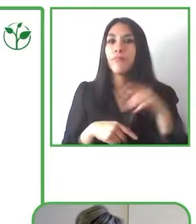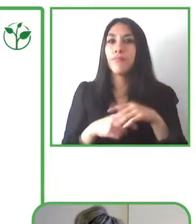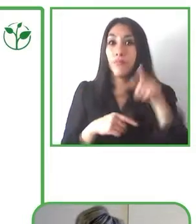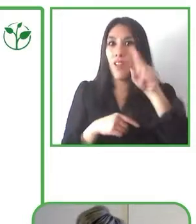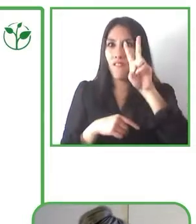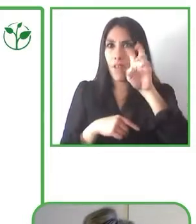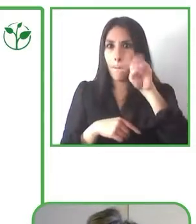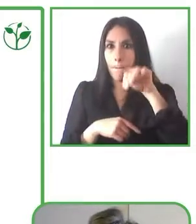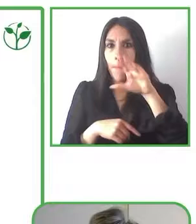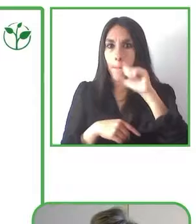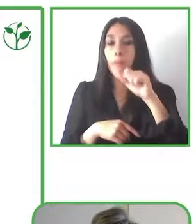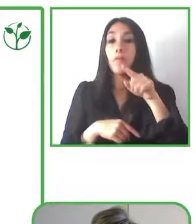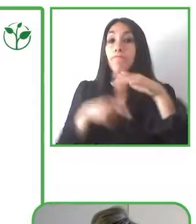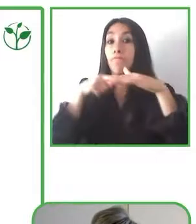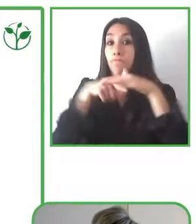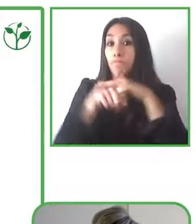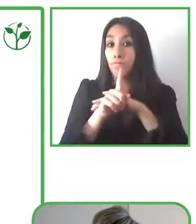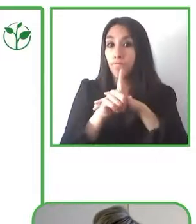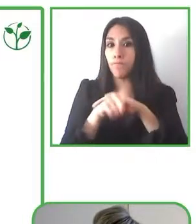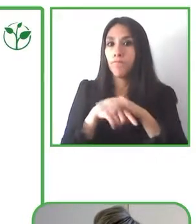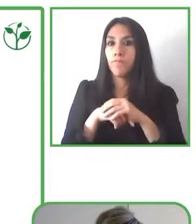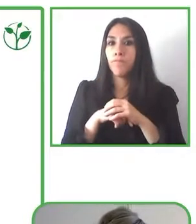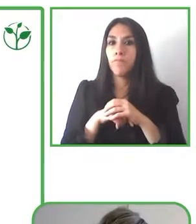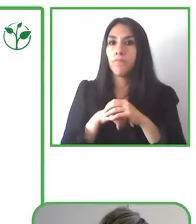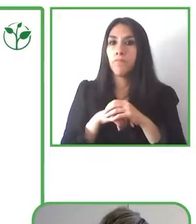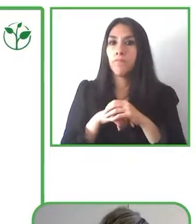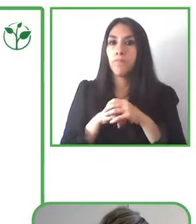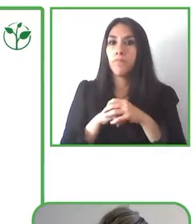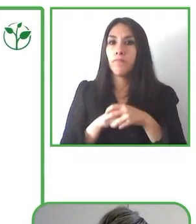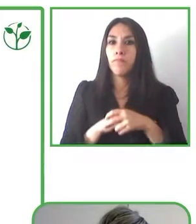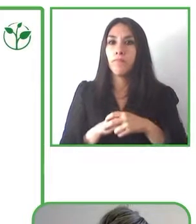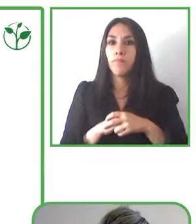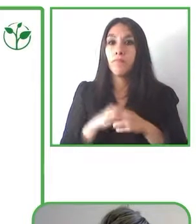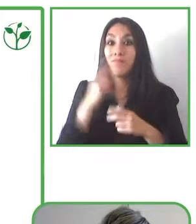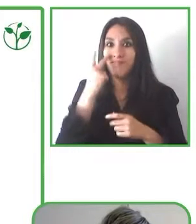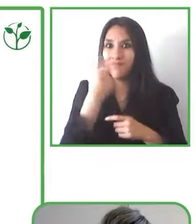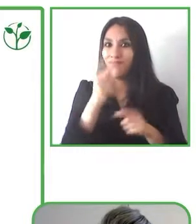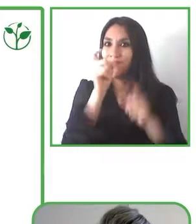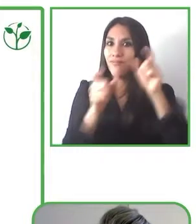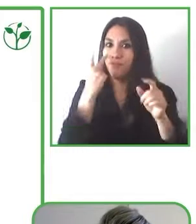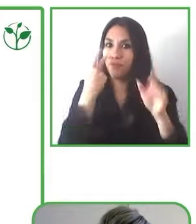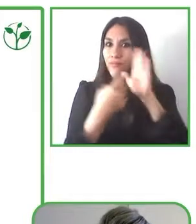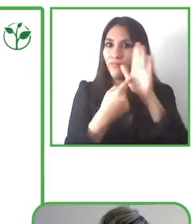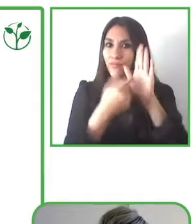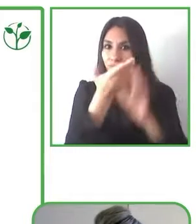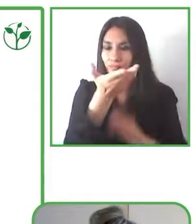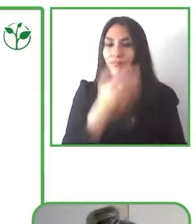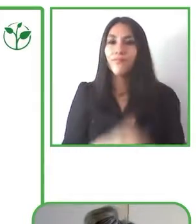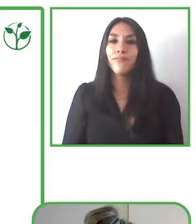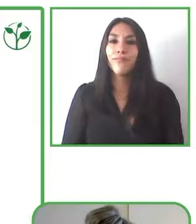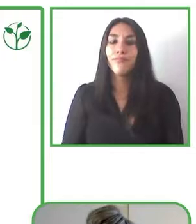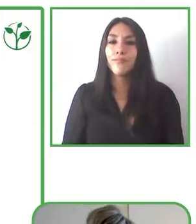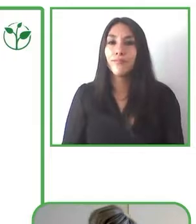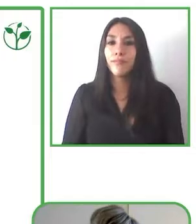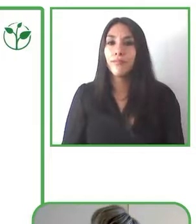applications.